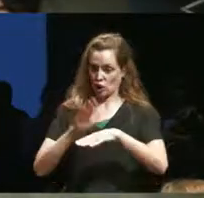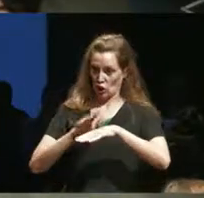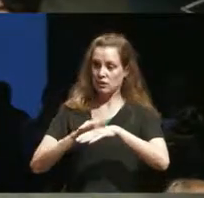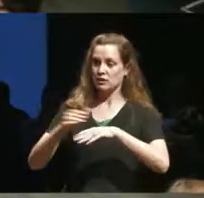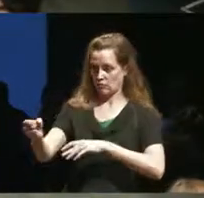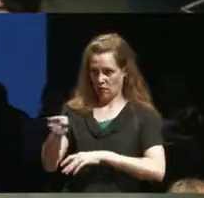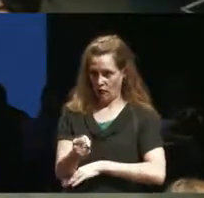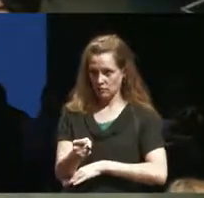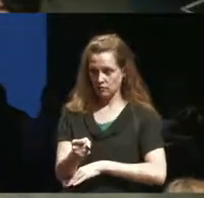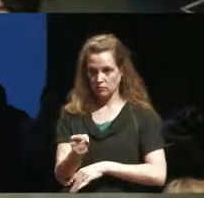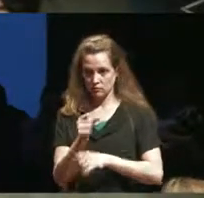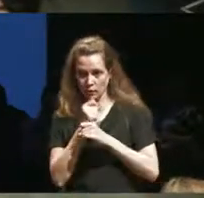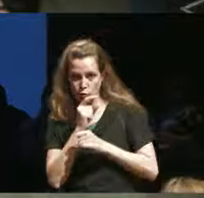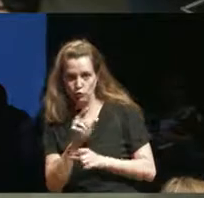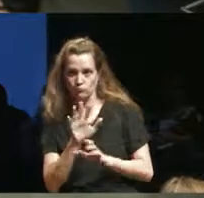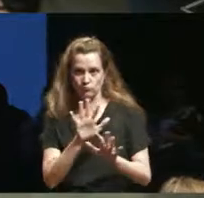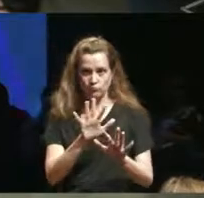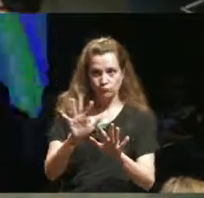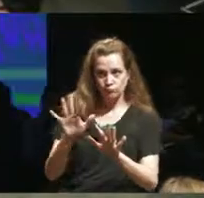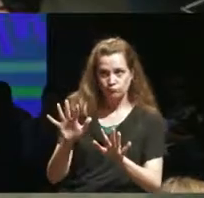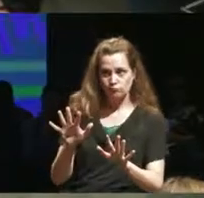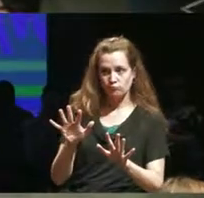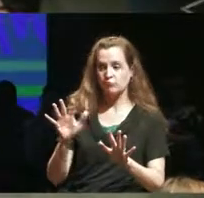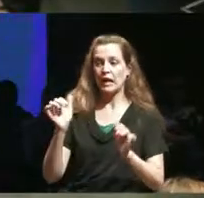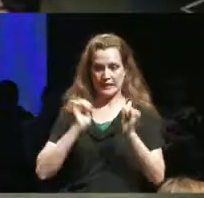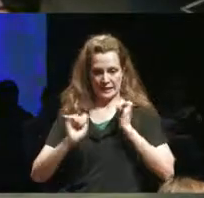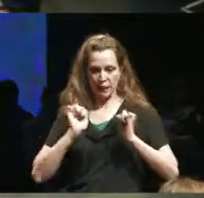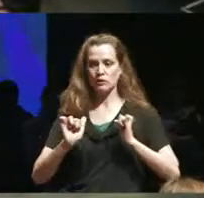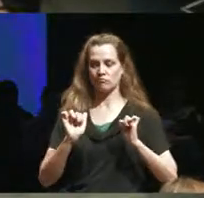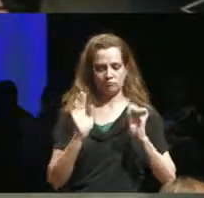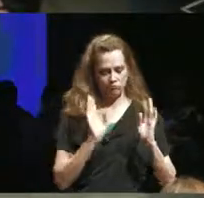ensure that you know that the theater was prepared